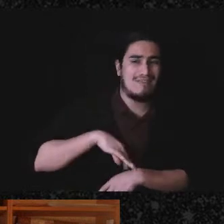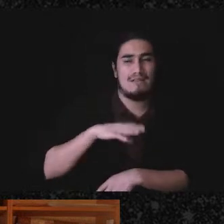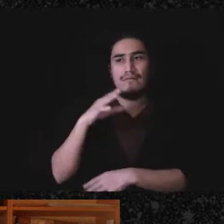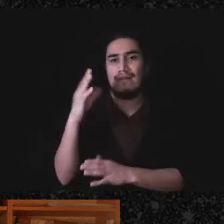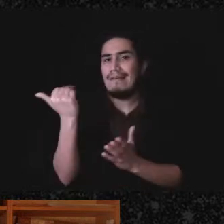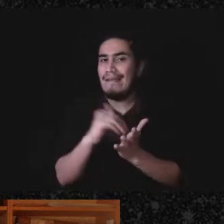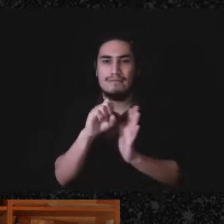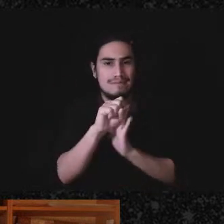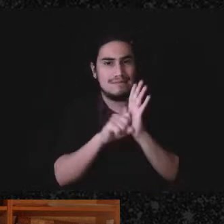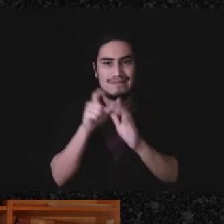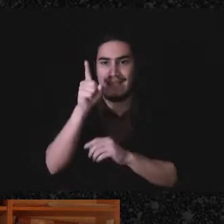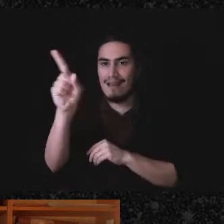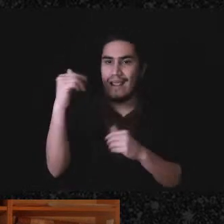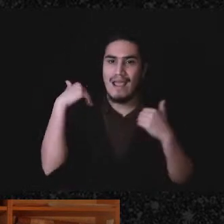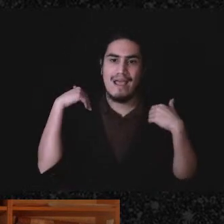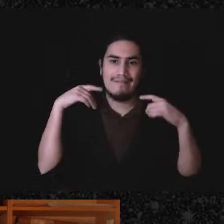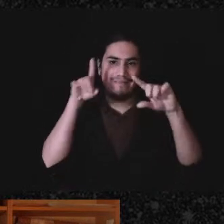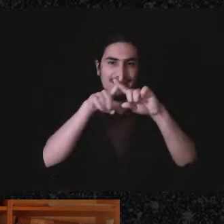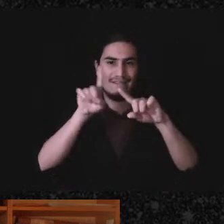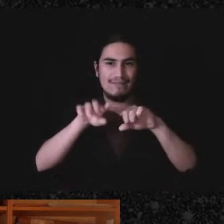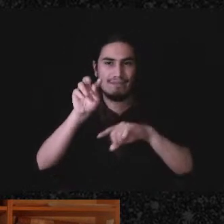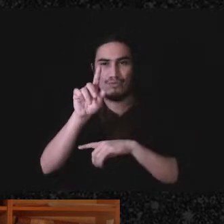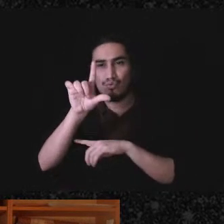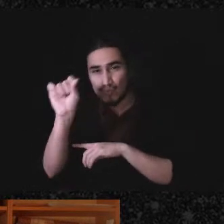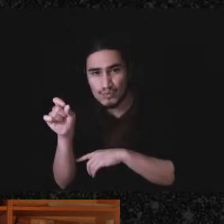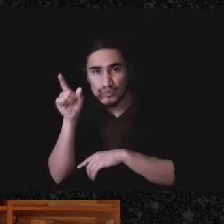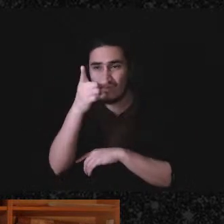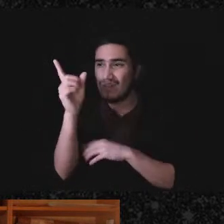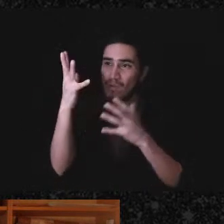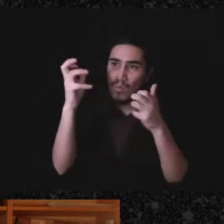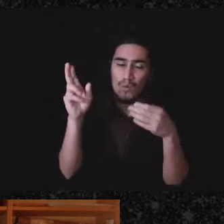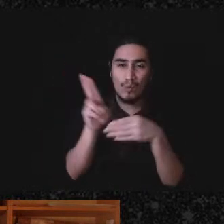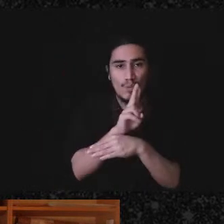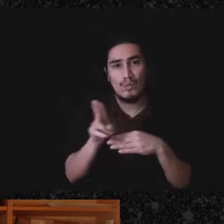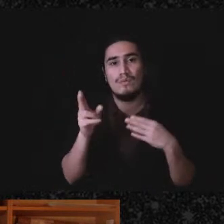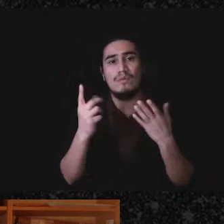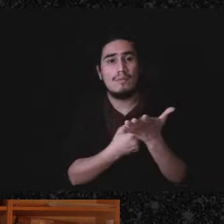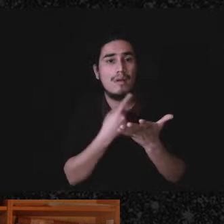different tools that they use and some of them are you know cops with guns and some of them are,